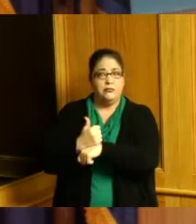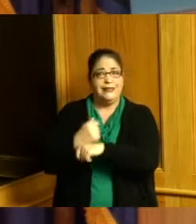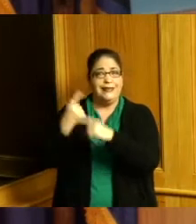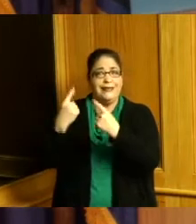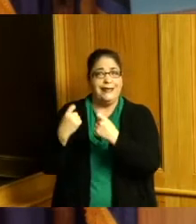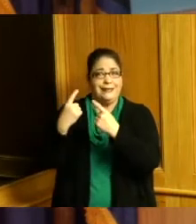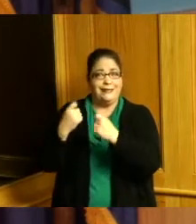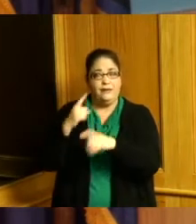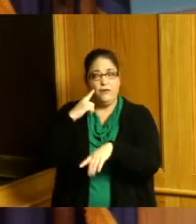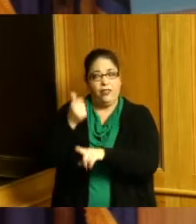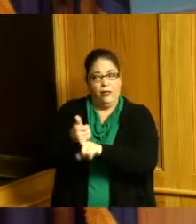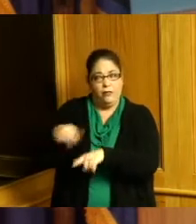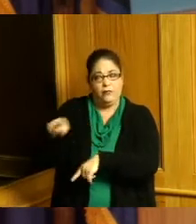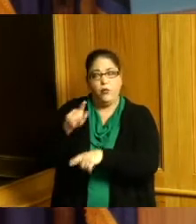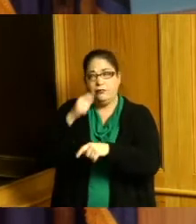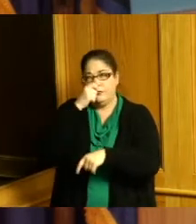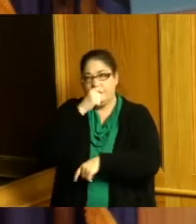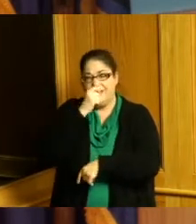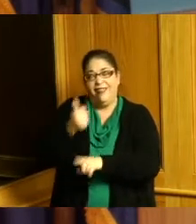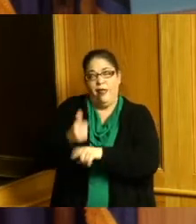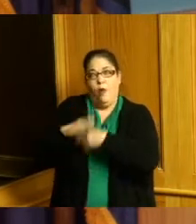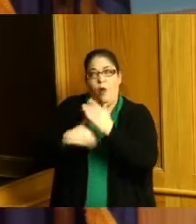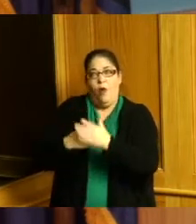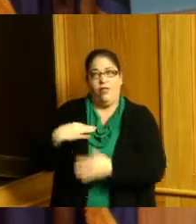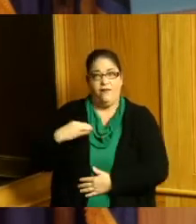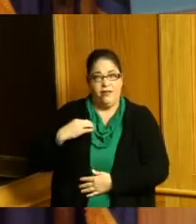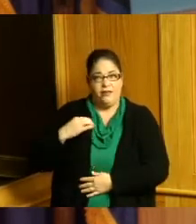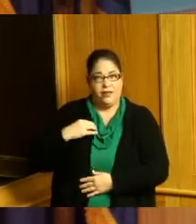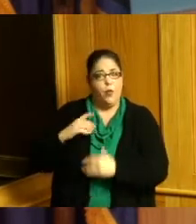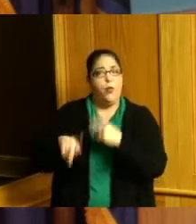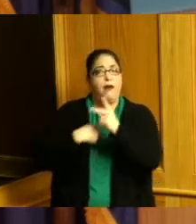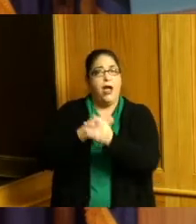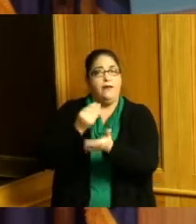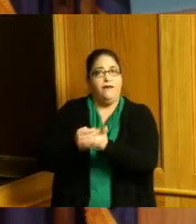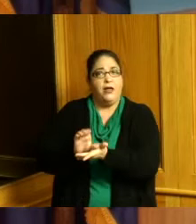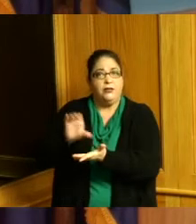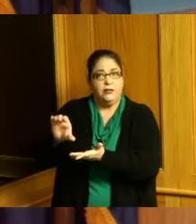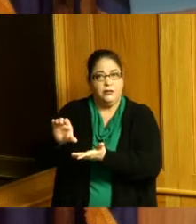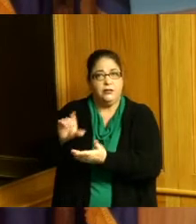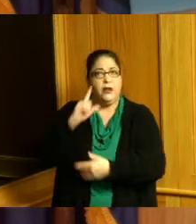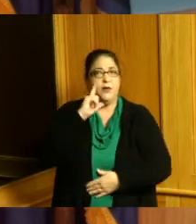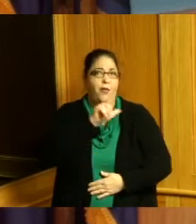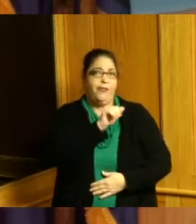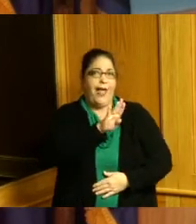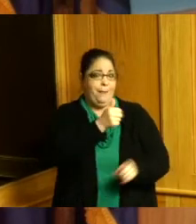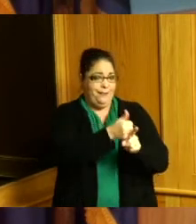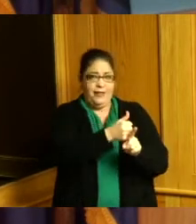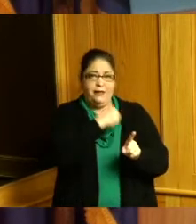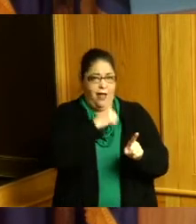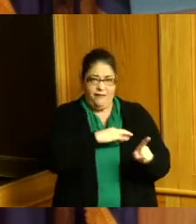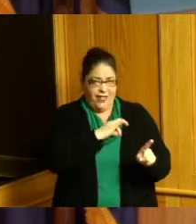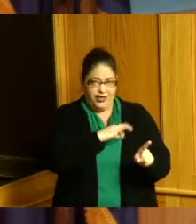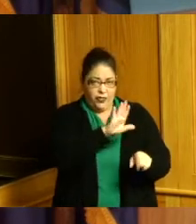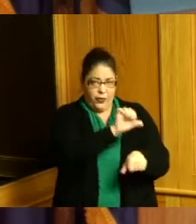I know they're all volunteering and I know the lab is not volunteering so we need to figure out